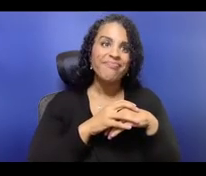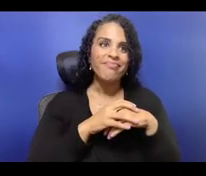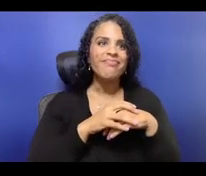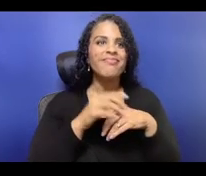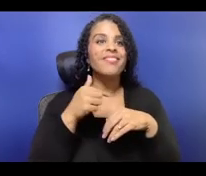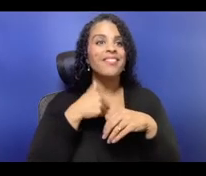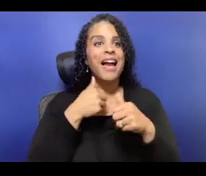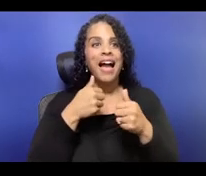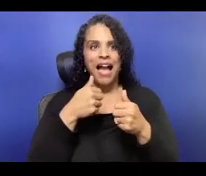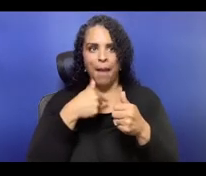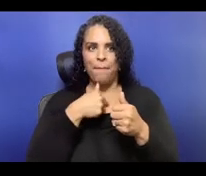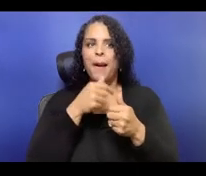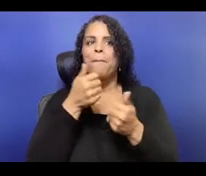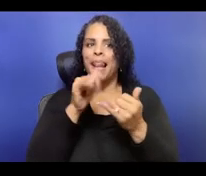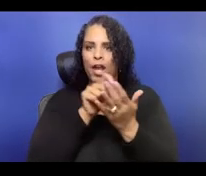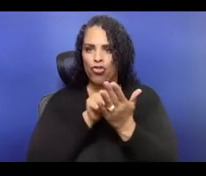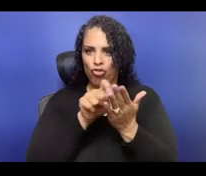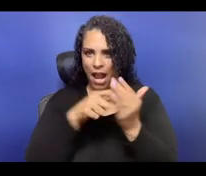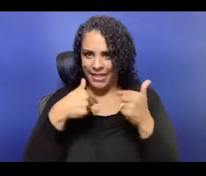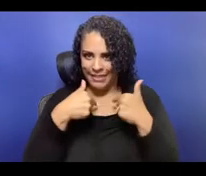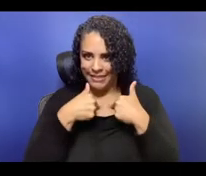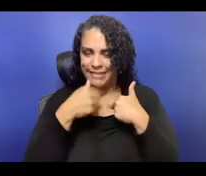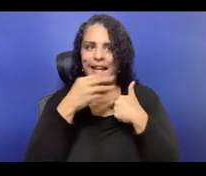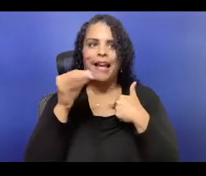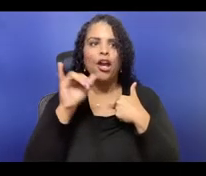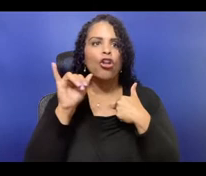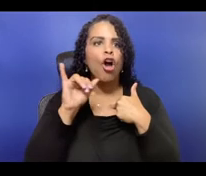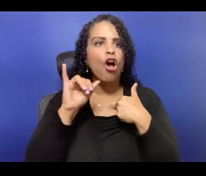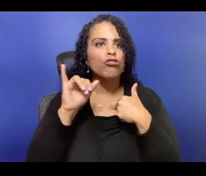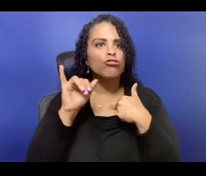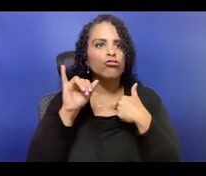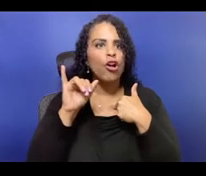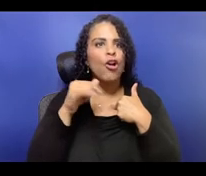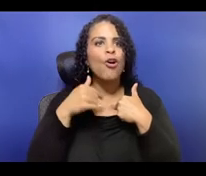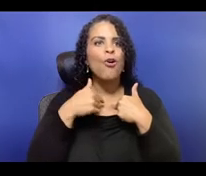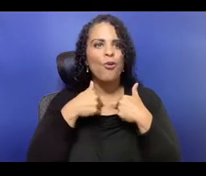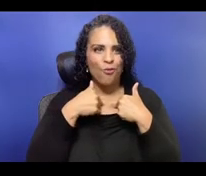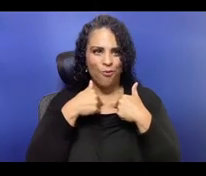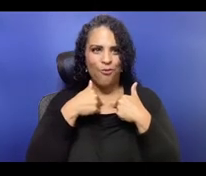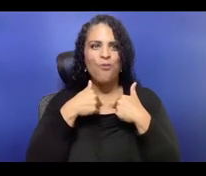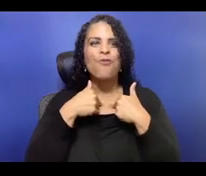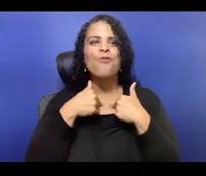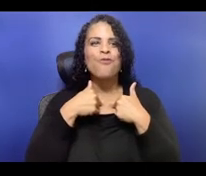that are part of the organization and the communities that are purportedly served